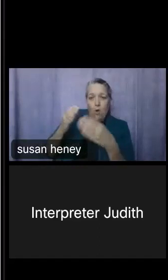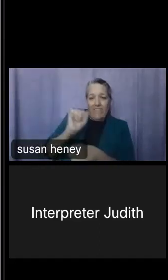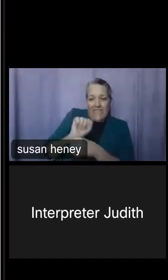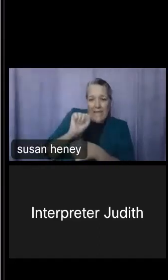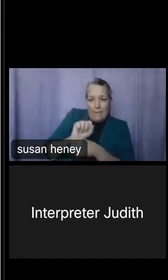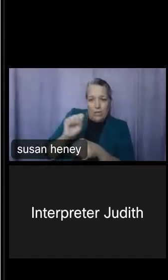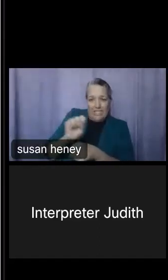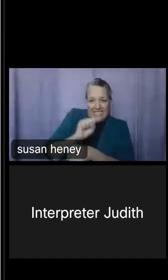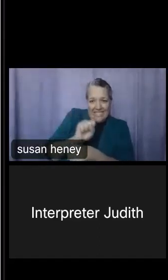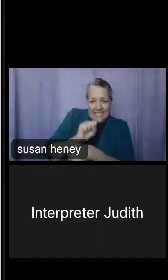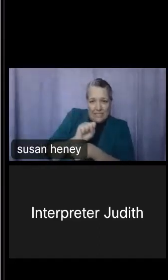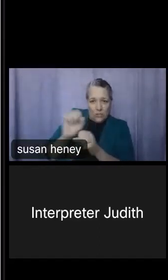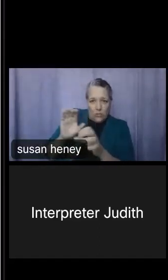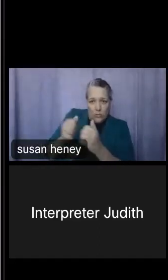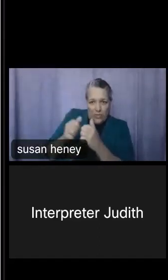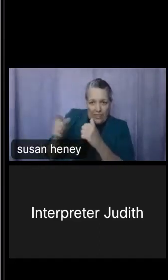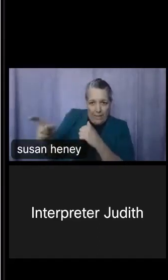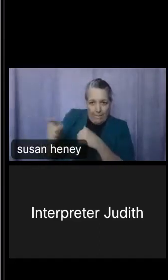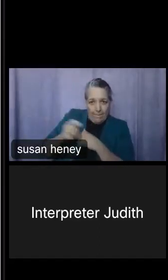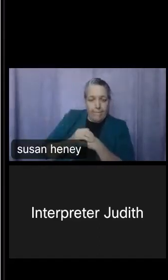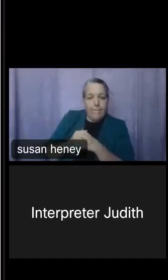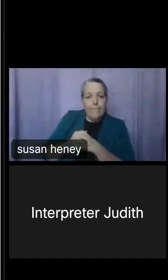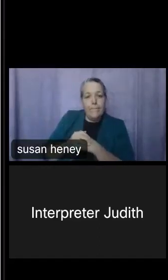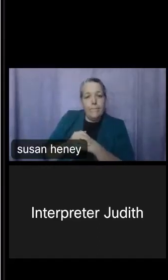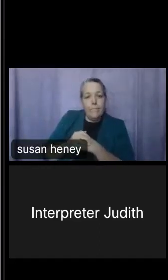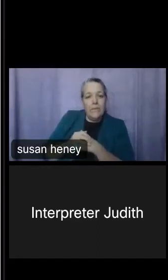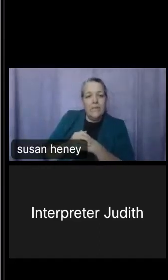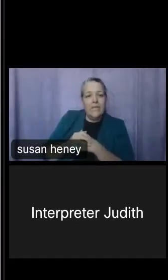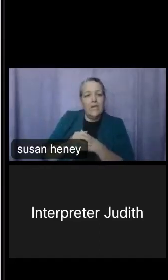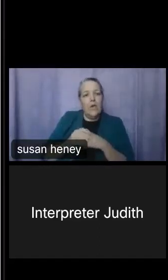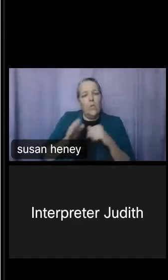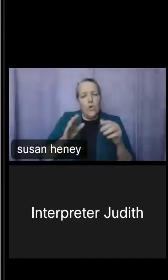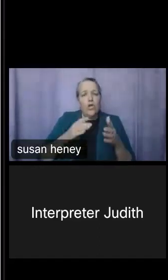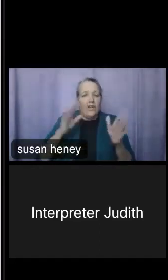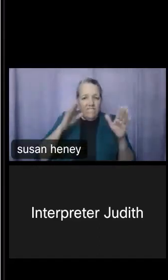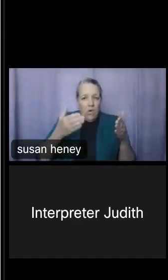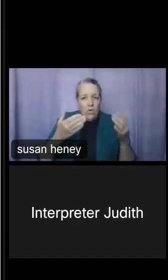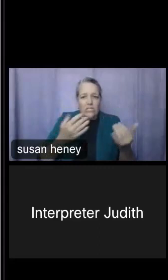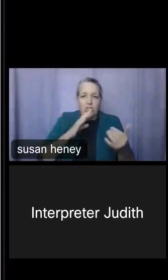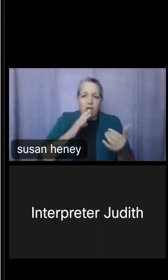Now while we will be focusing on the American Community Survey, or as we call it, the ACS,